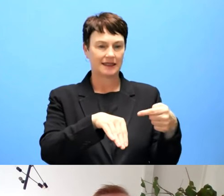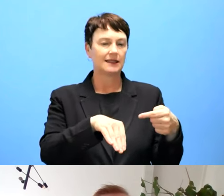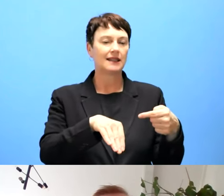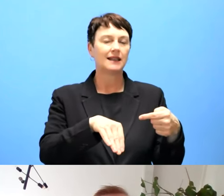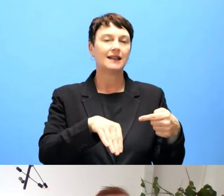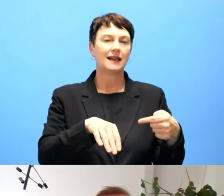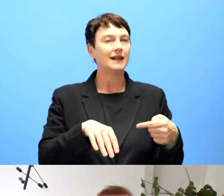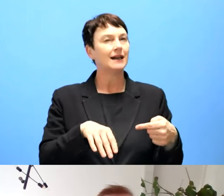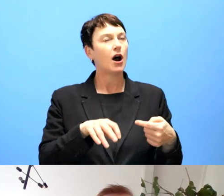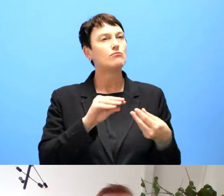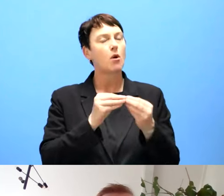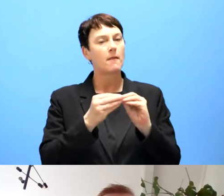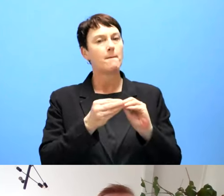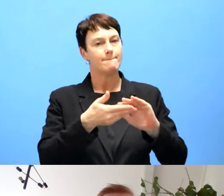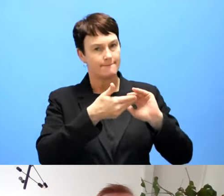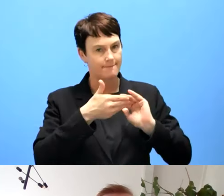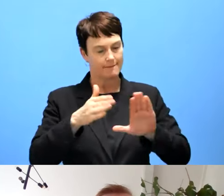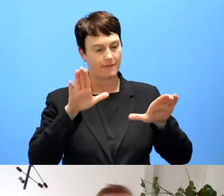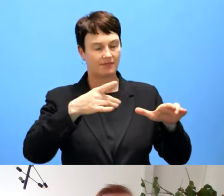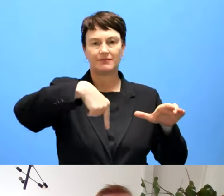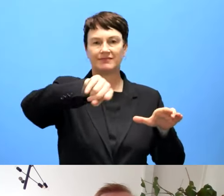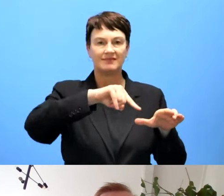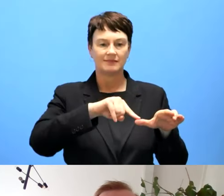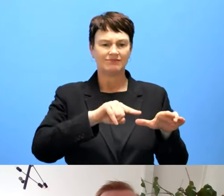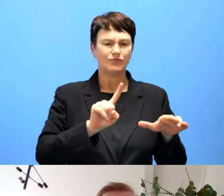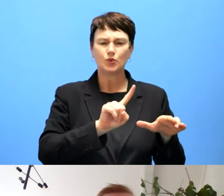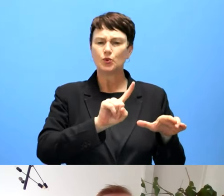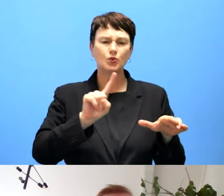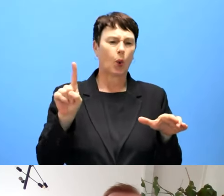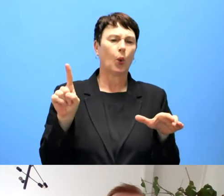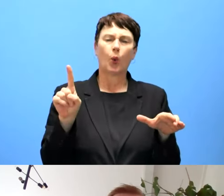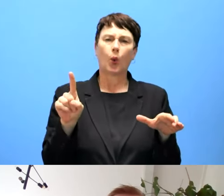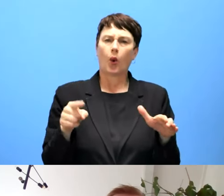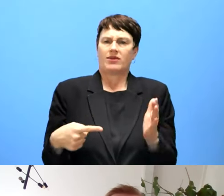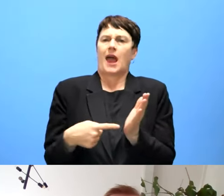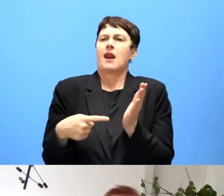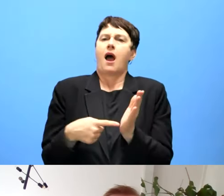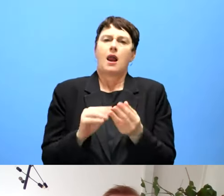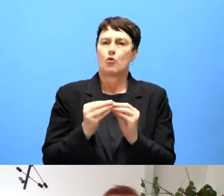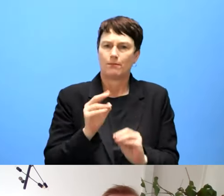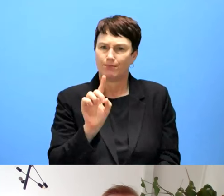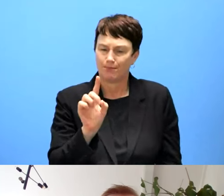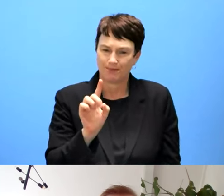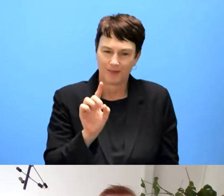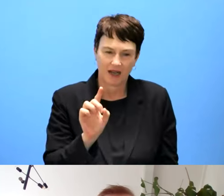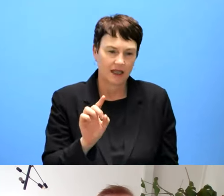the energy flowing within public sector bodies to keep improving. So that's why we are trying